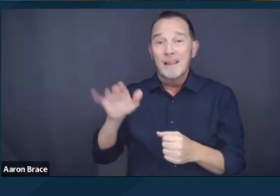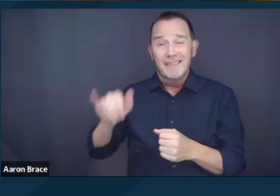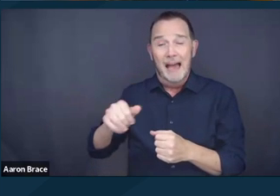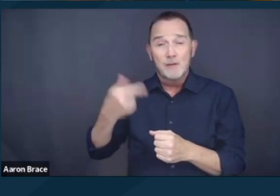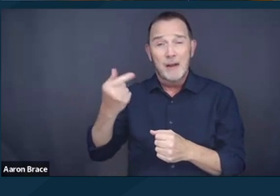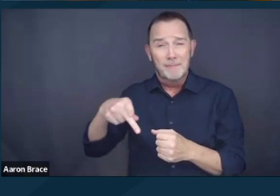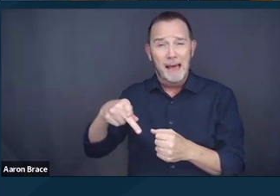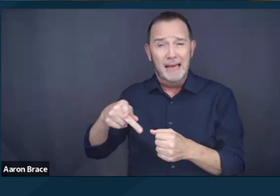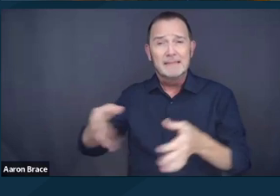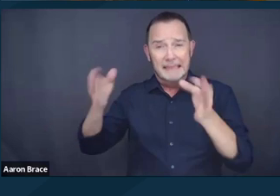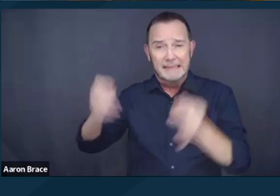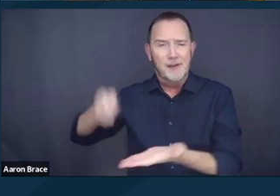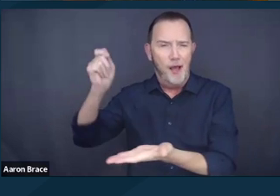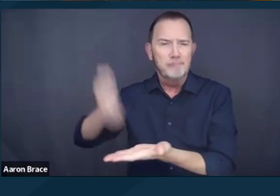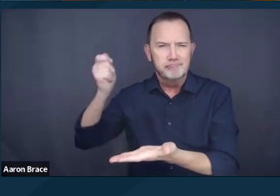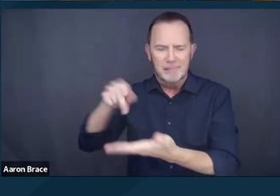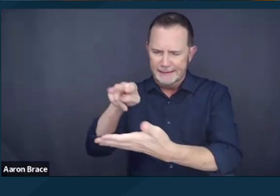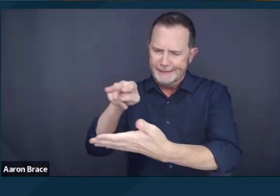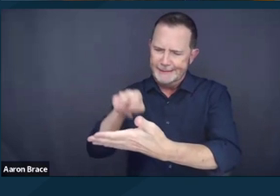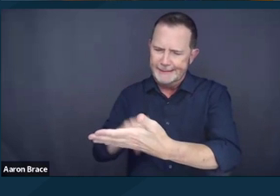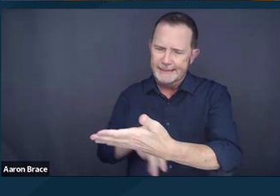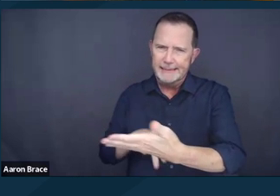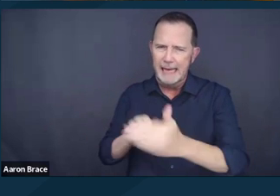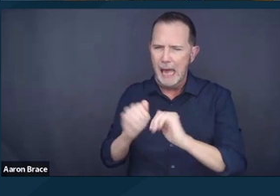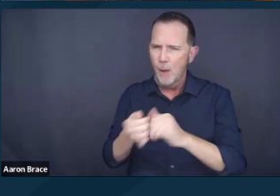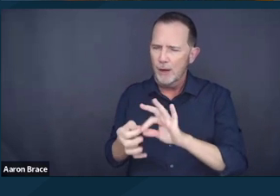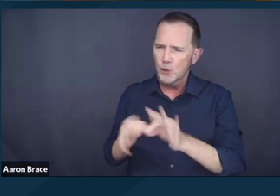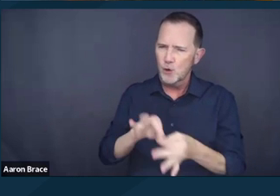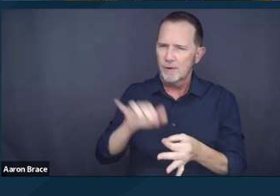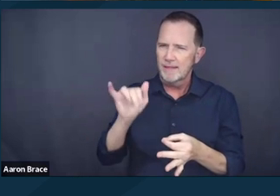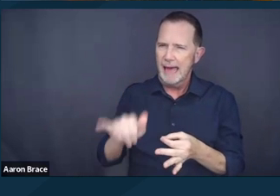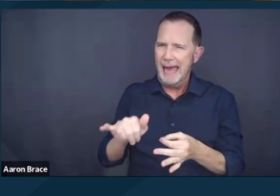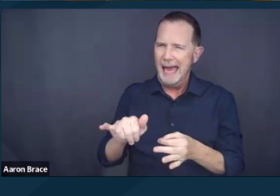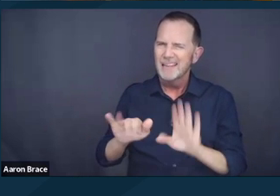of the Grants Pass ruling, I thought it would be important to recenter ourselves